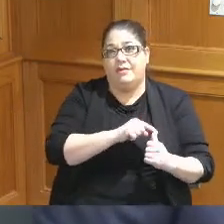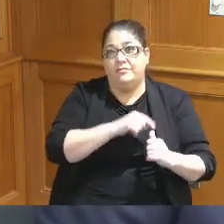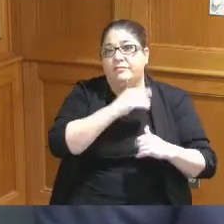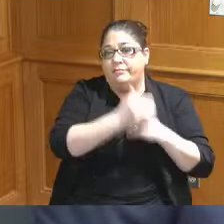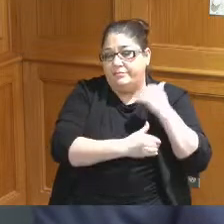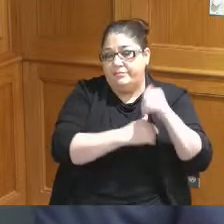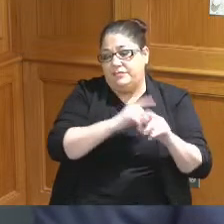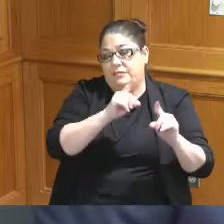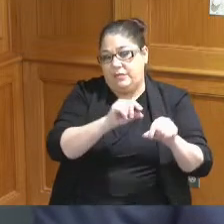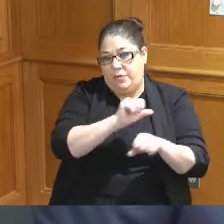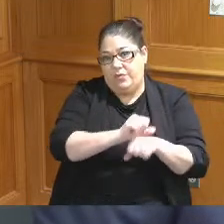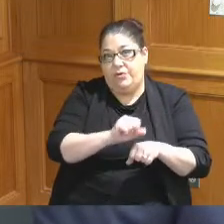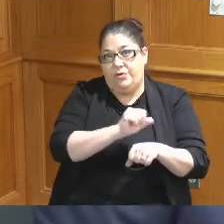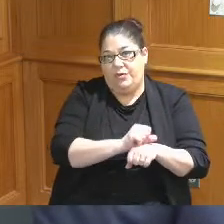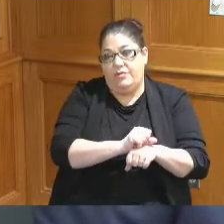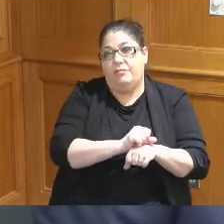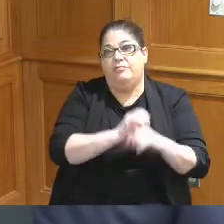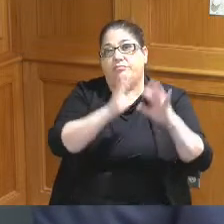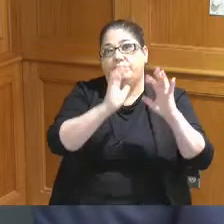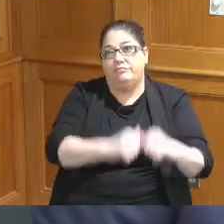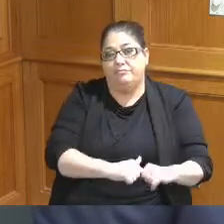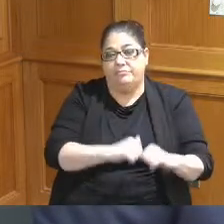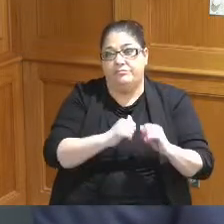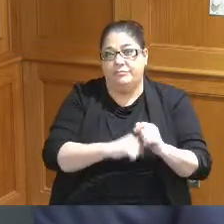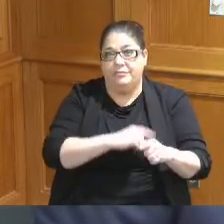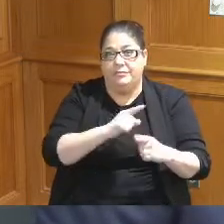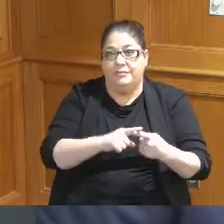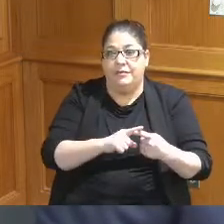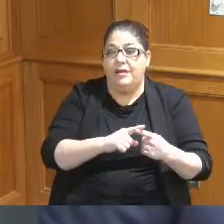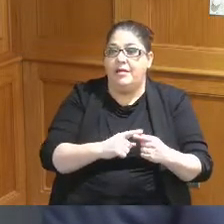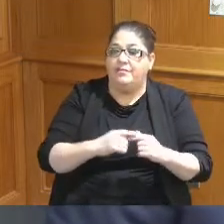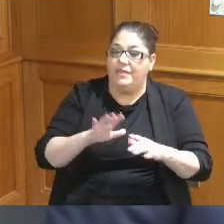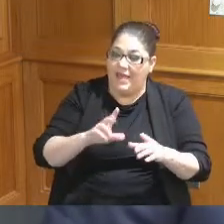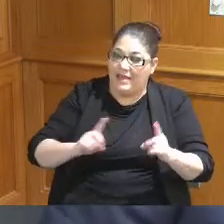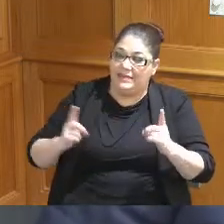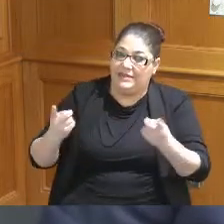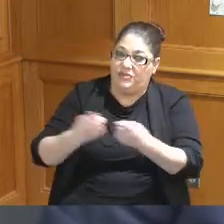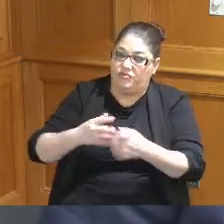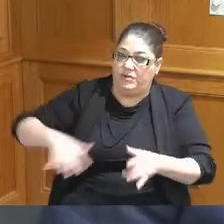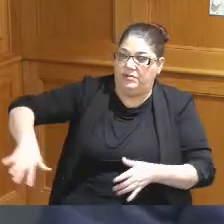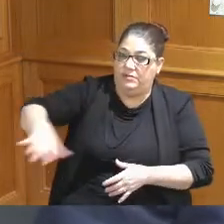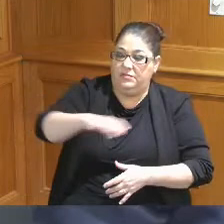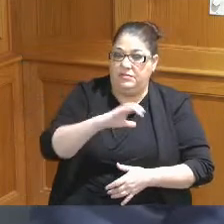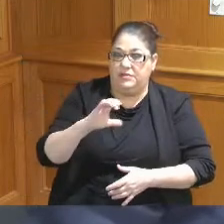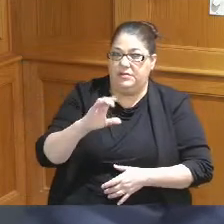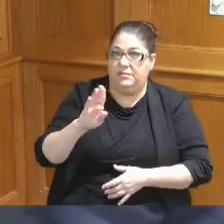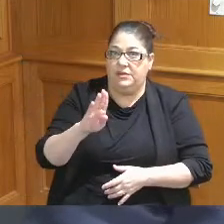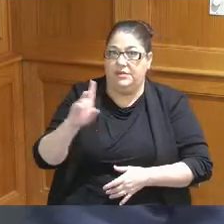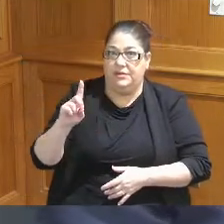to make sure that we've got a Convention Center District that is competitive with